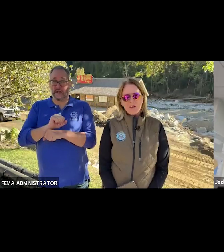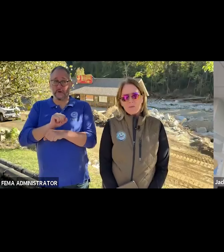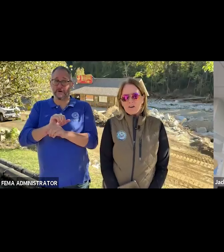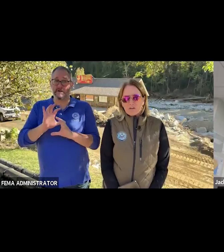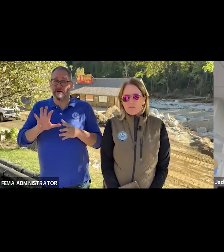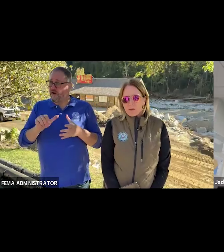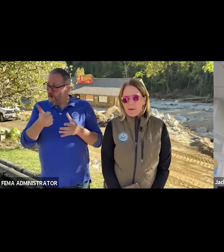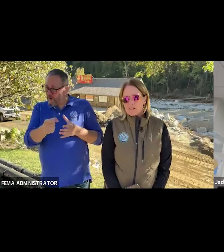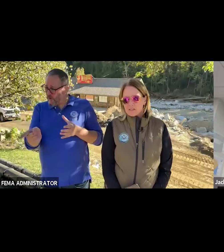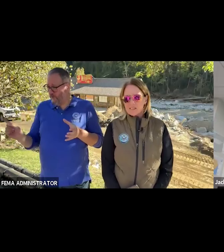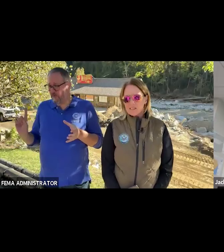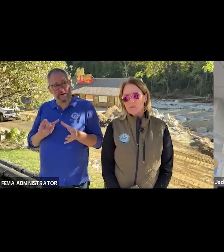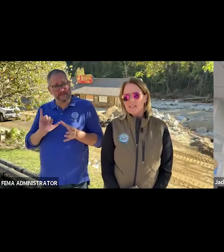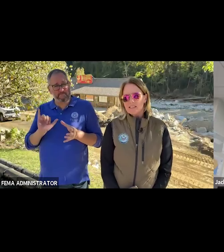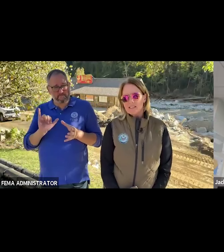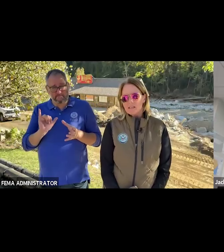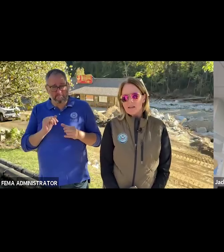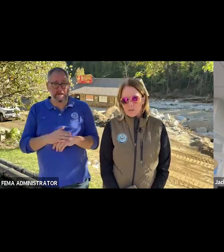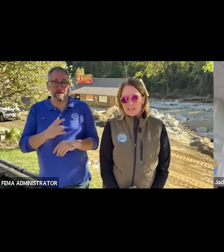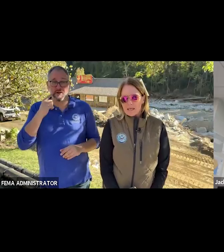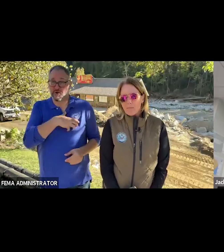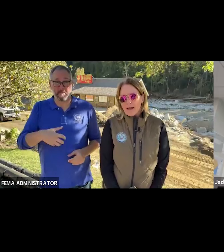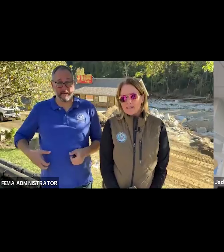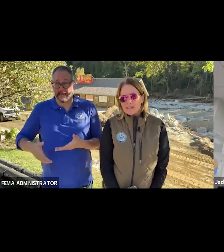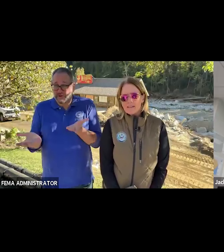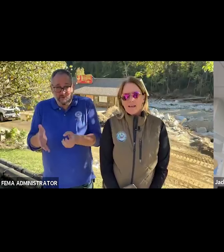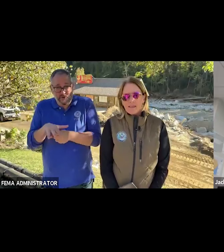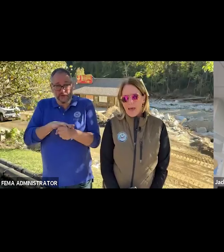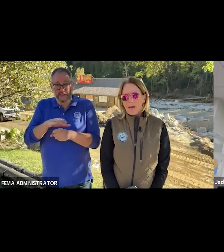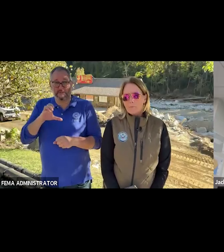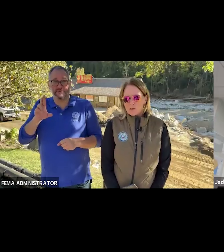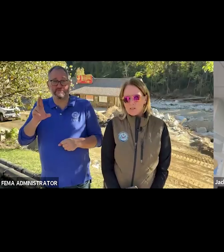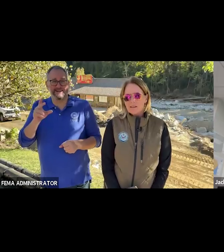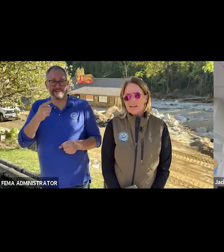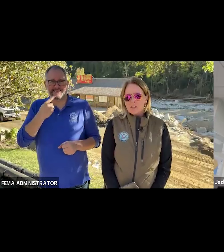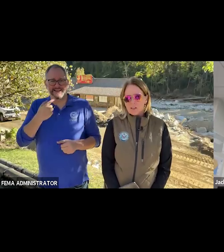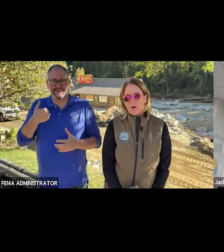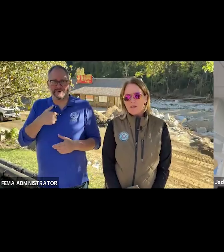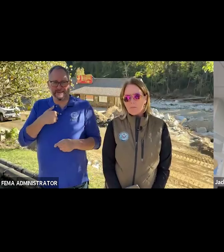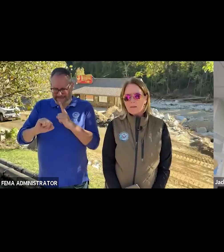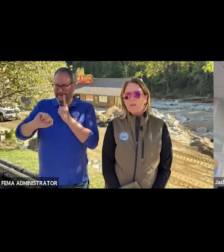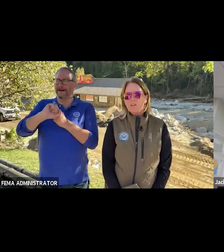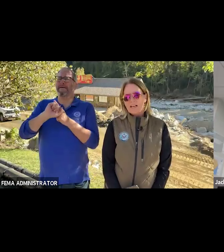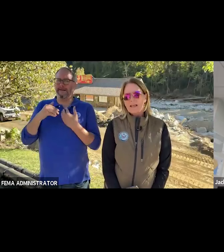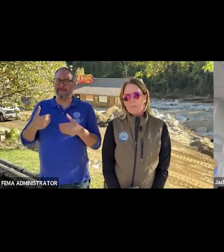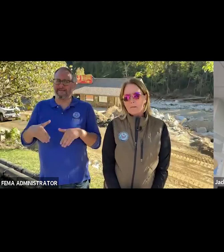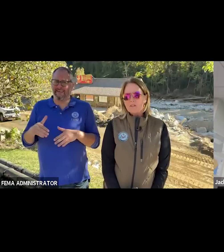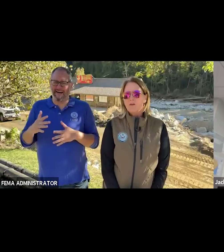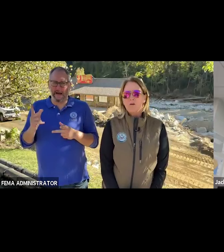And what I heard from the mayors of these communities is it really impacts them personally to know that people are saying that members of their own